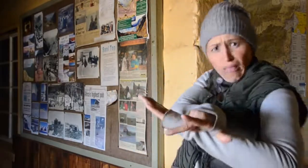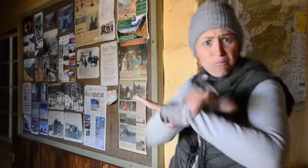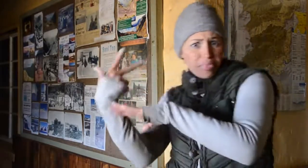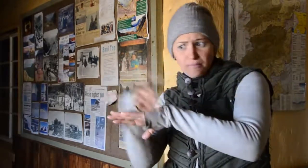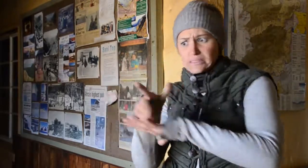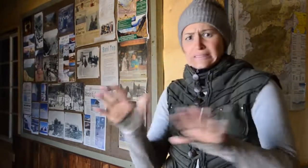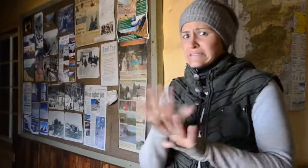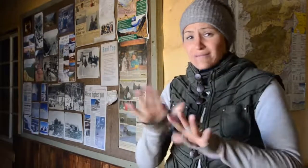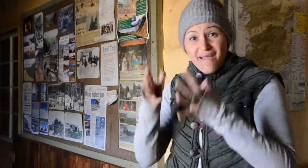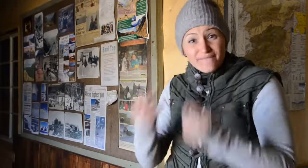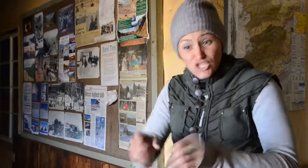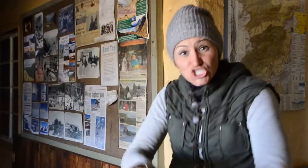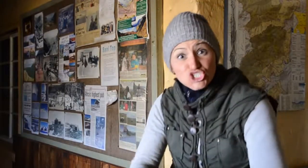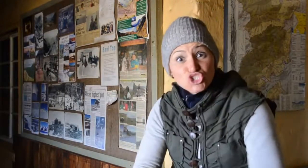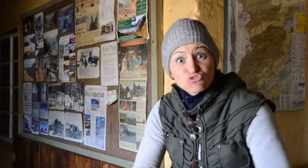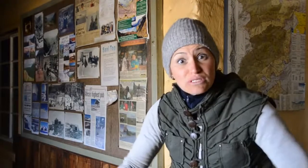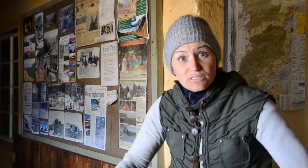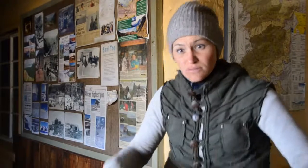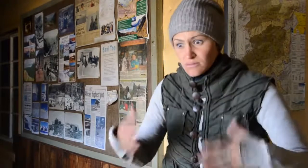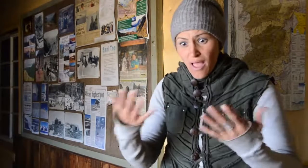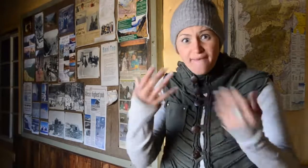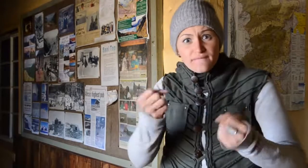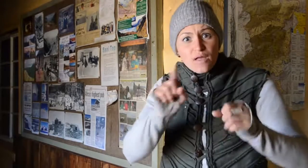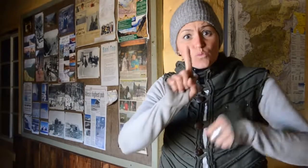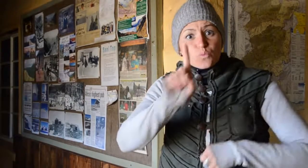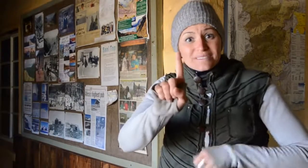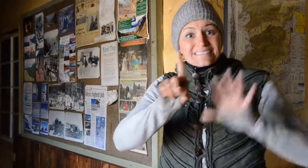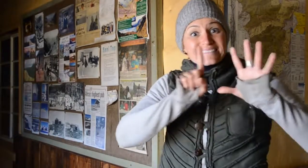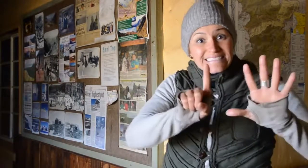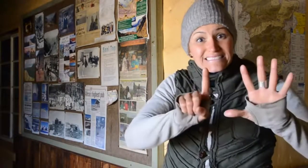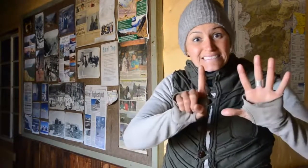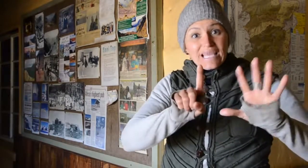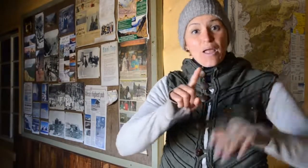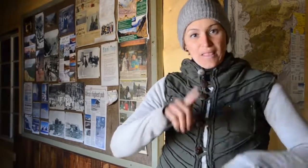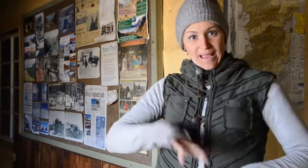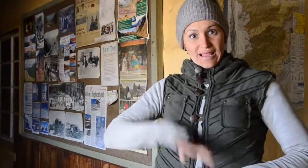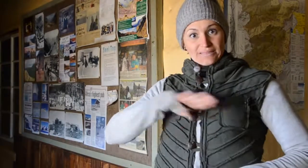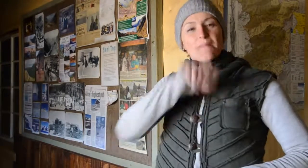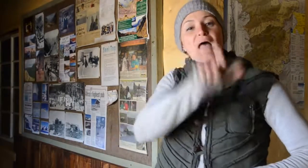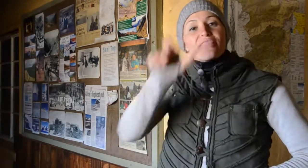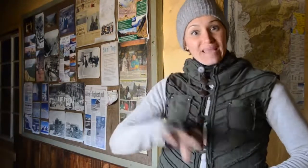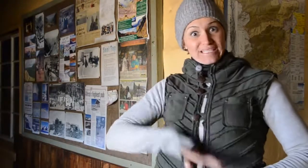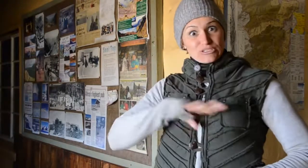kept sliding off the road. There were children including a 6 month old